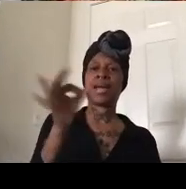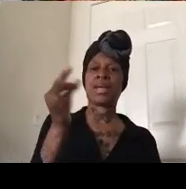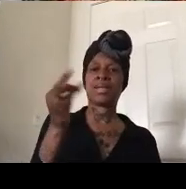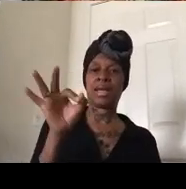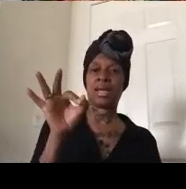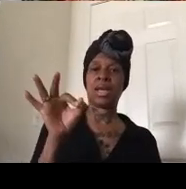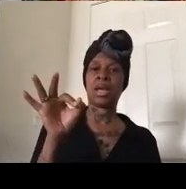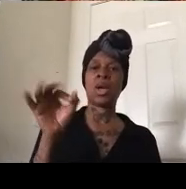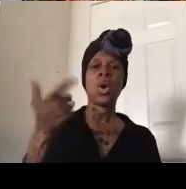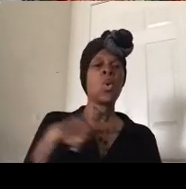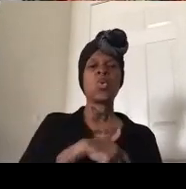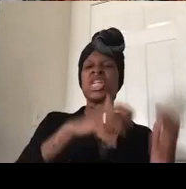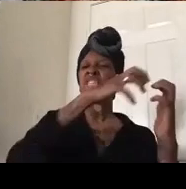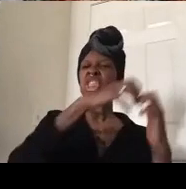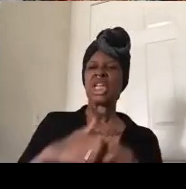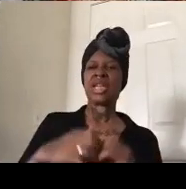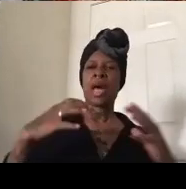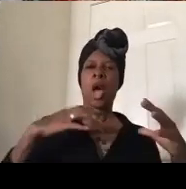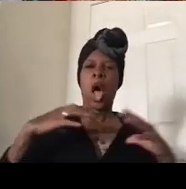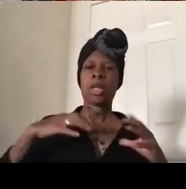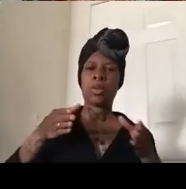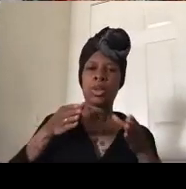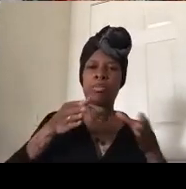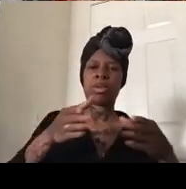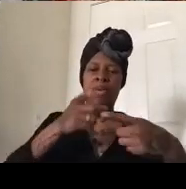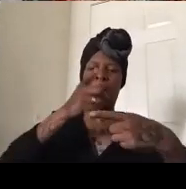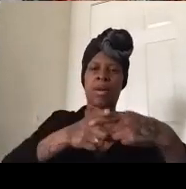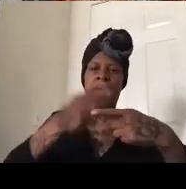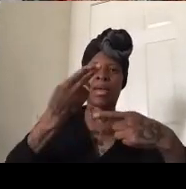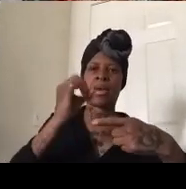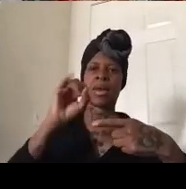hollywood and highland um that shopping center um